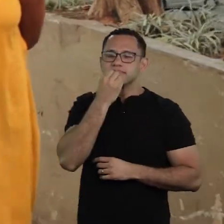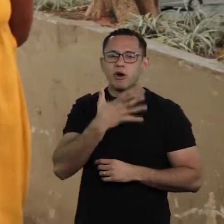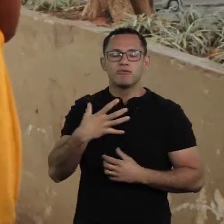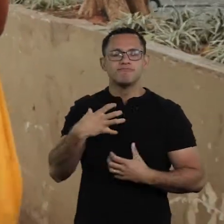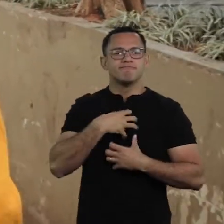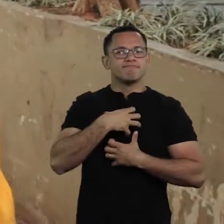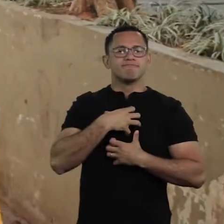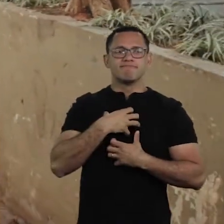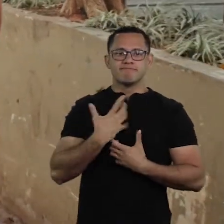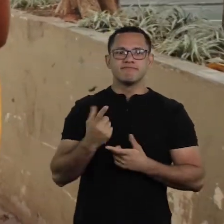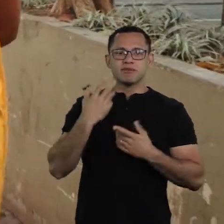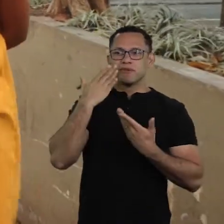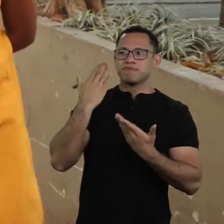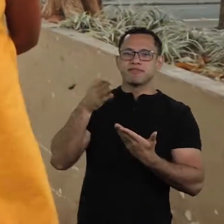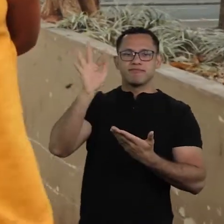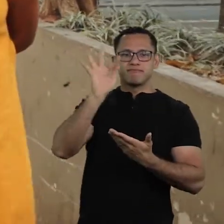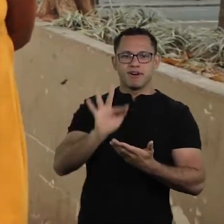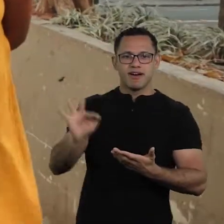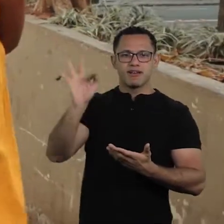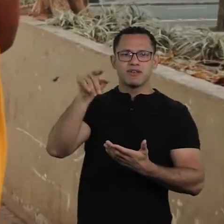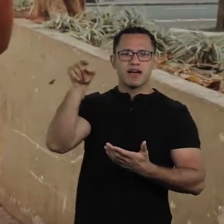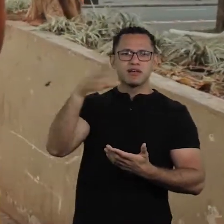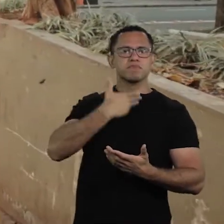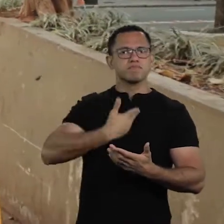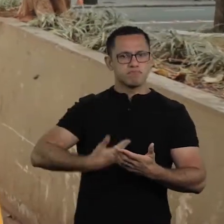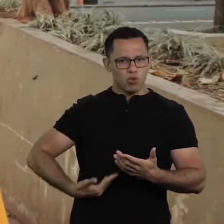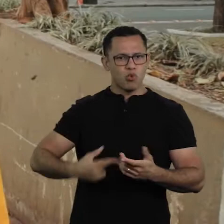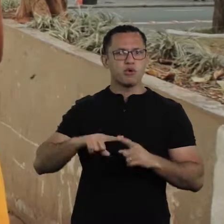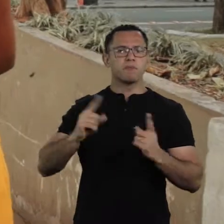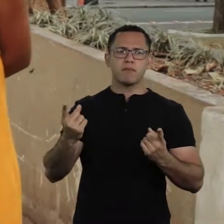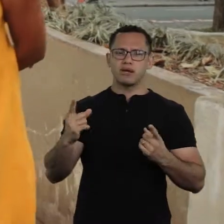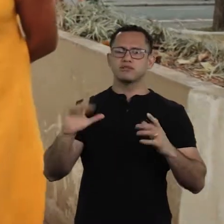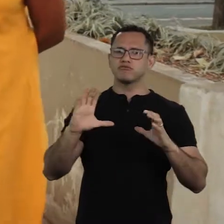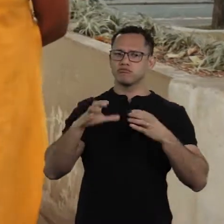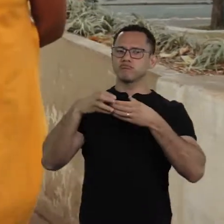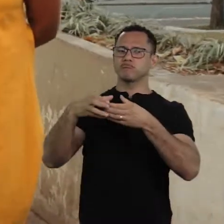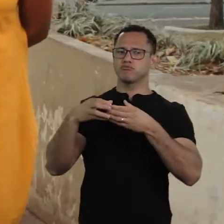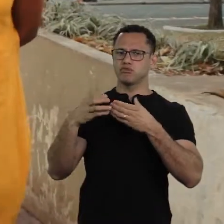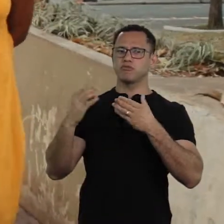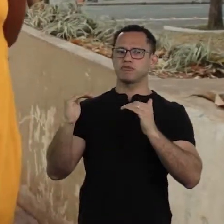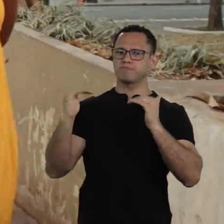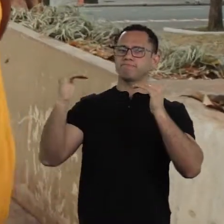And this idea of university... It's a public, but elite university, right?